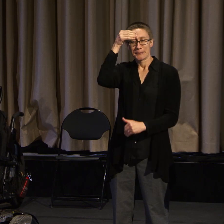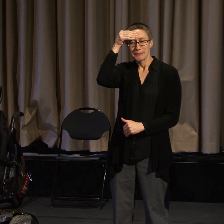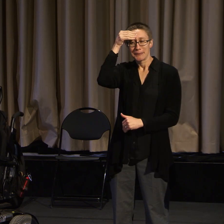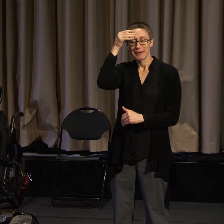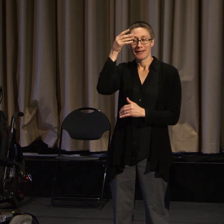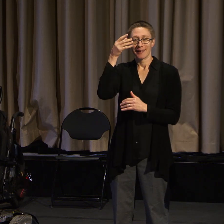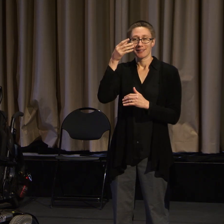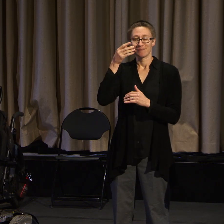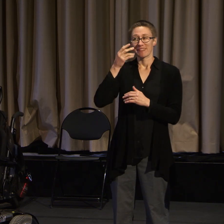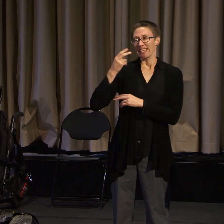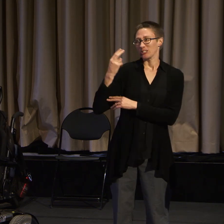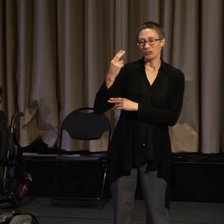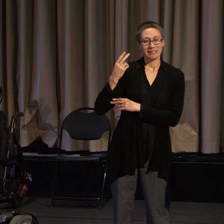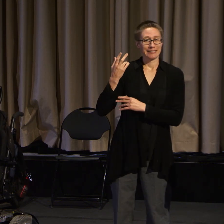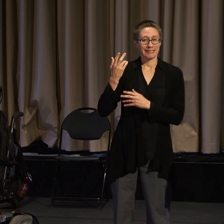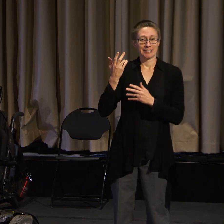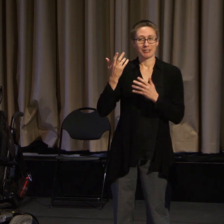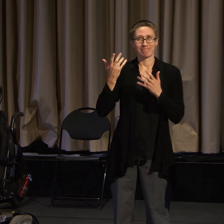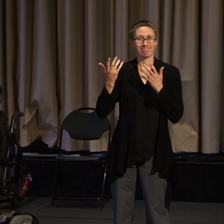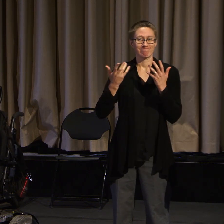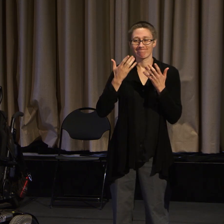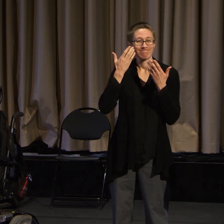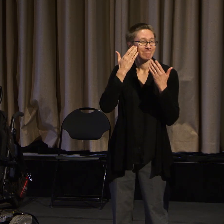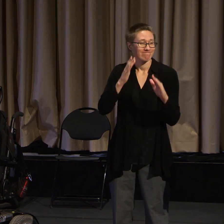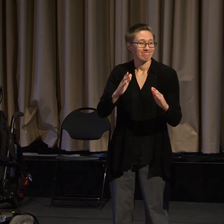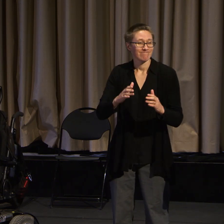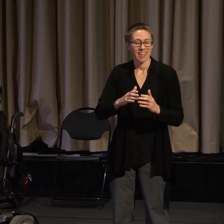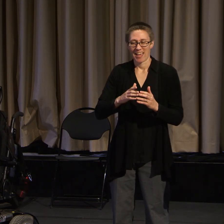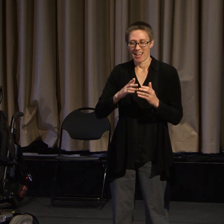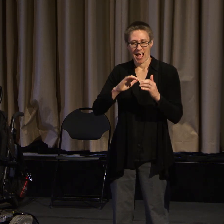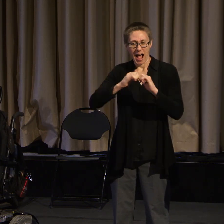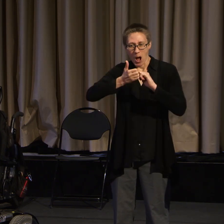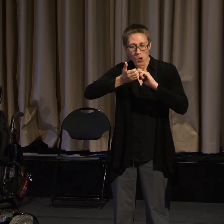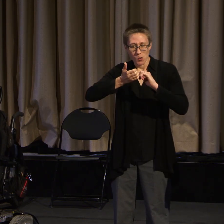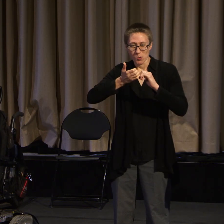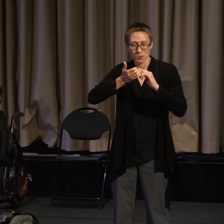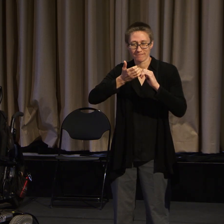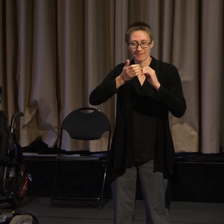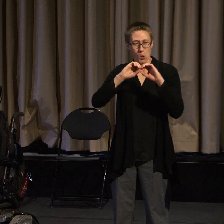and the inner workings of ADAPT and how